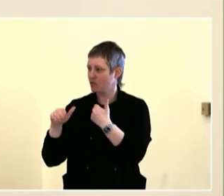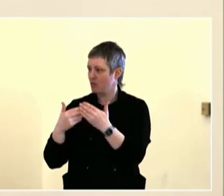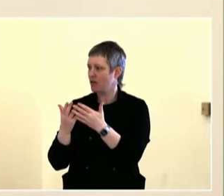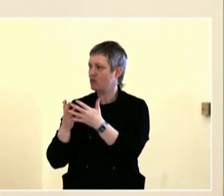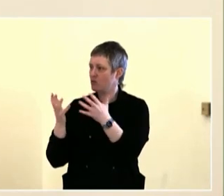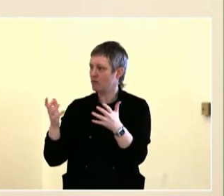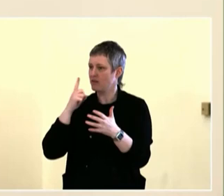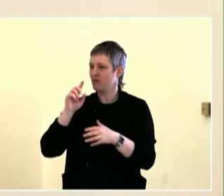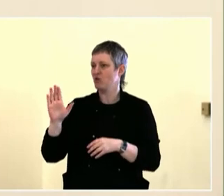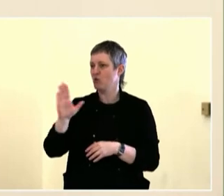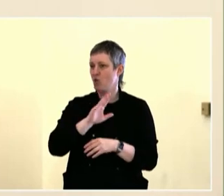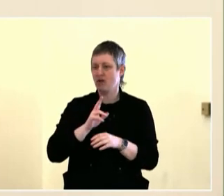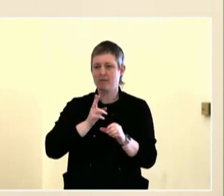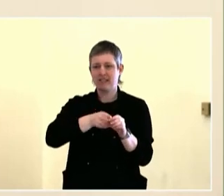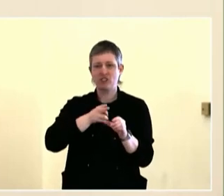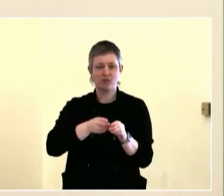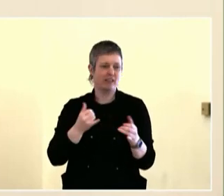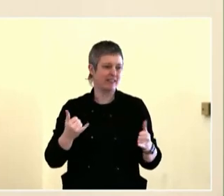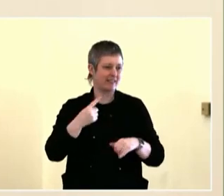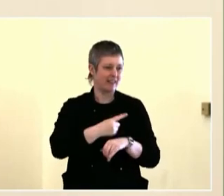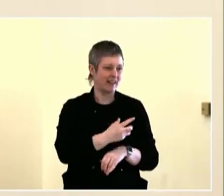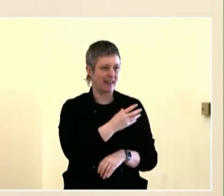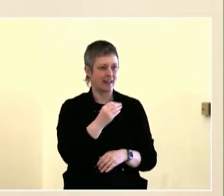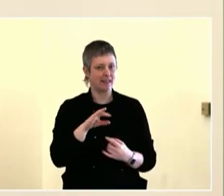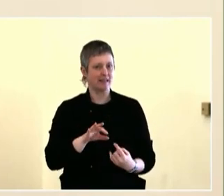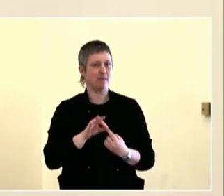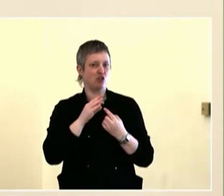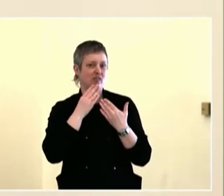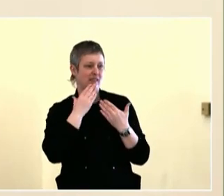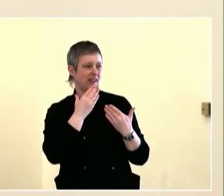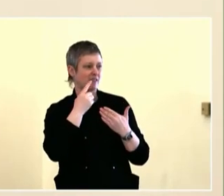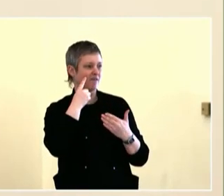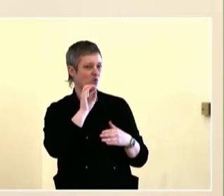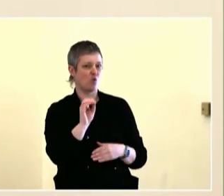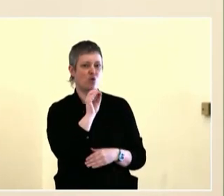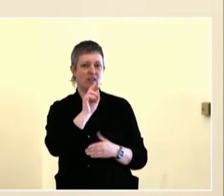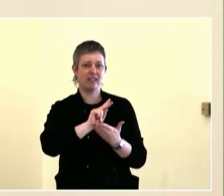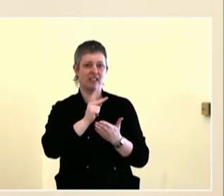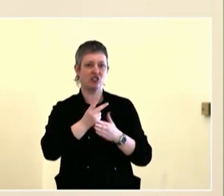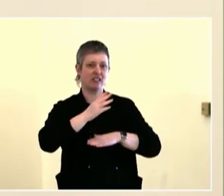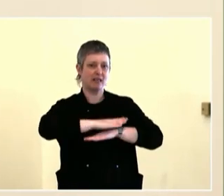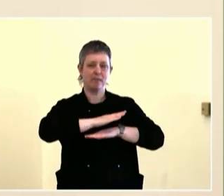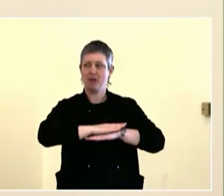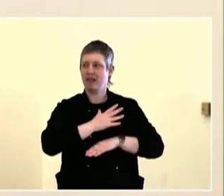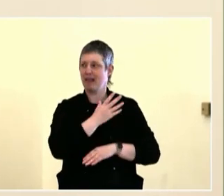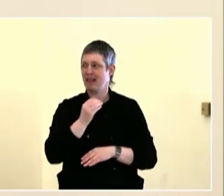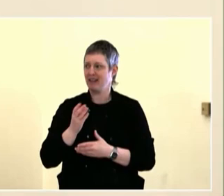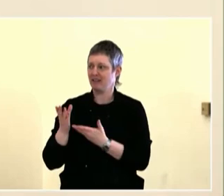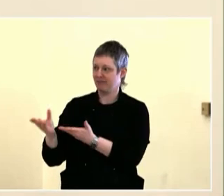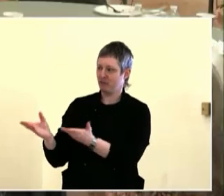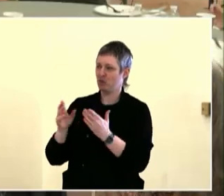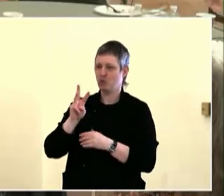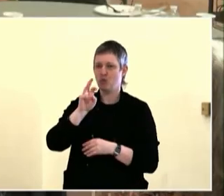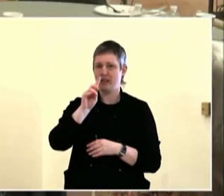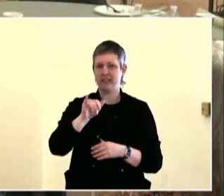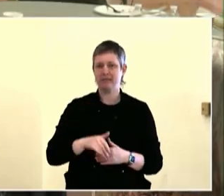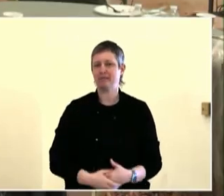and neighborhoods of civic institutions, cultural institutions, government, schools, all having the same set of values in our community by